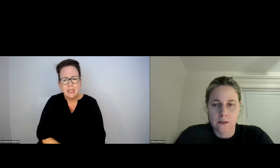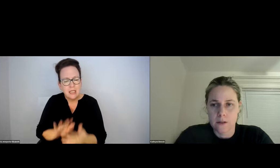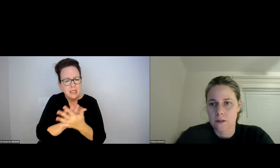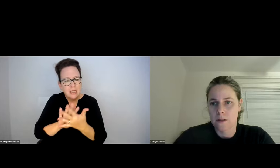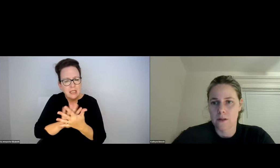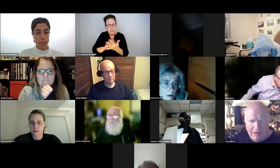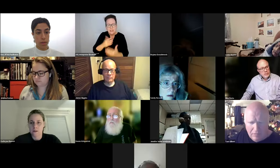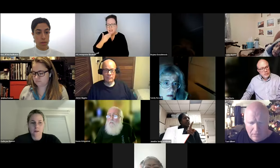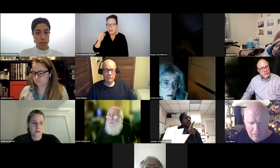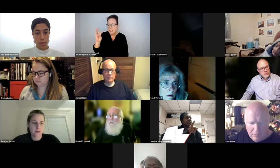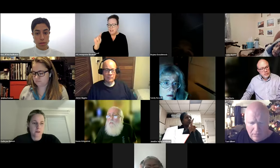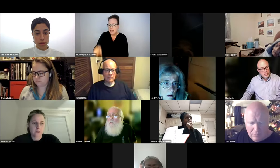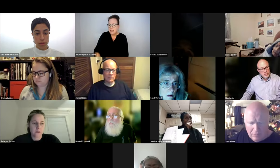OF THE MUNICIPALITIES AND TOWNS.